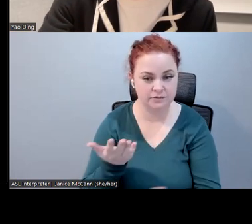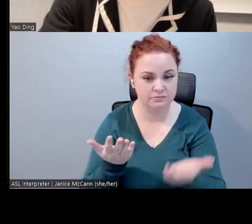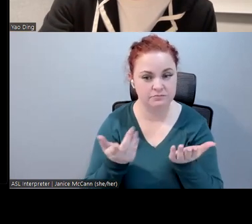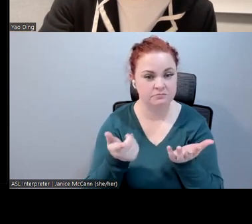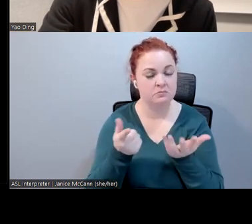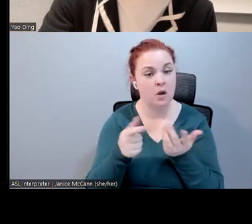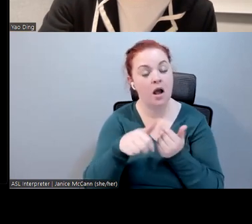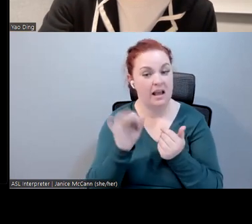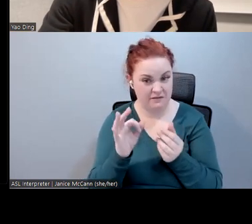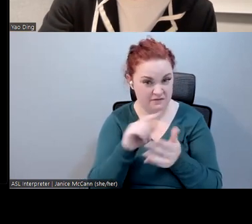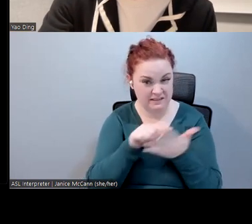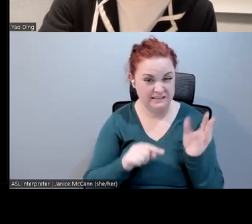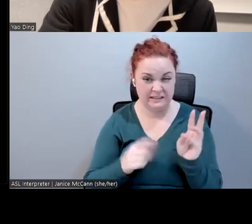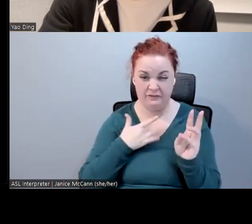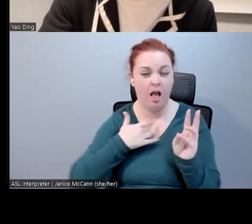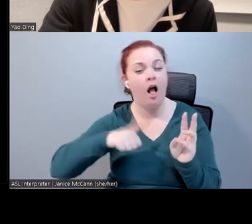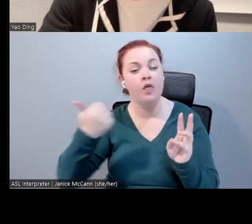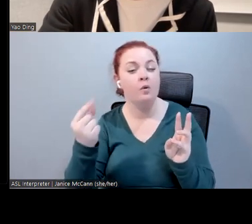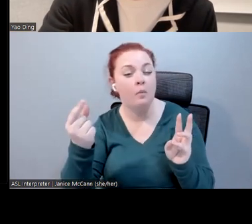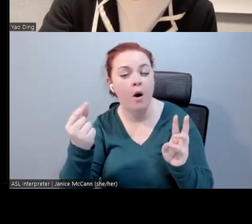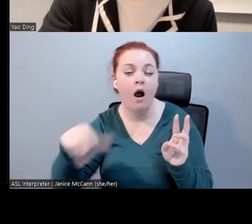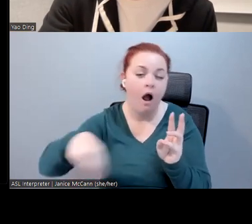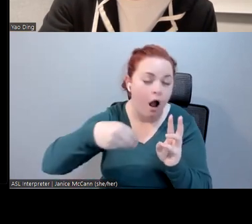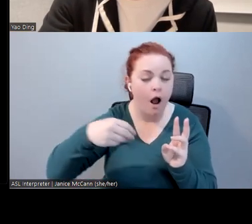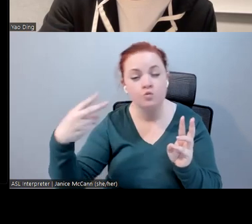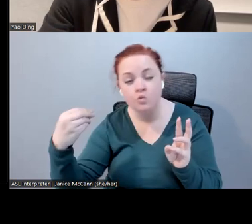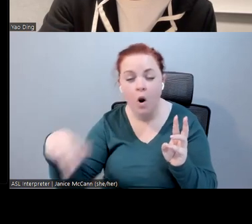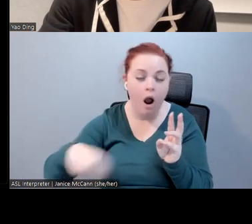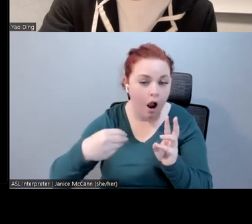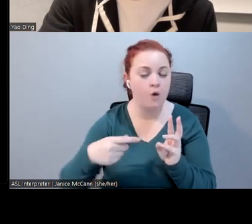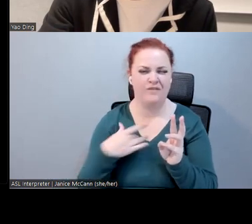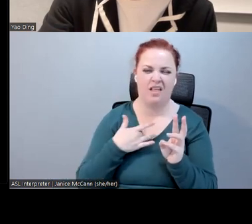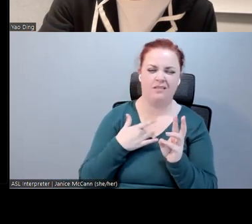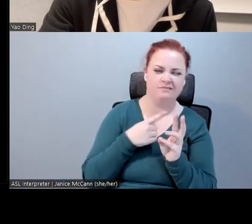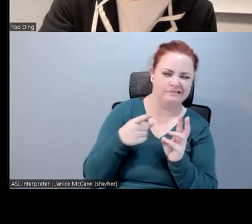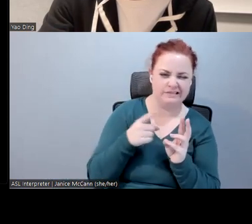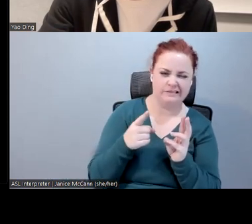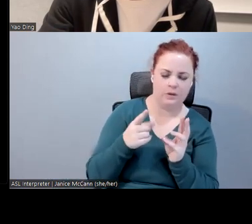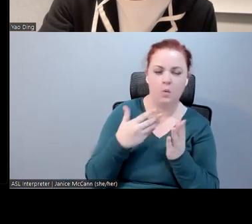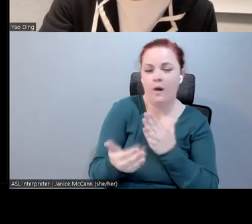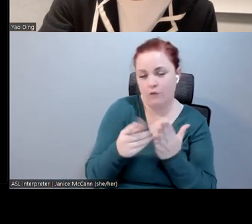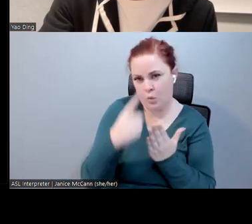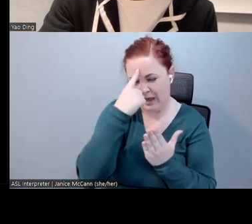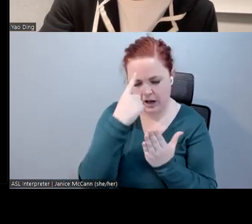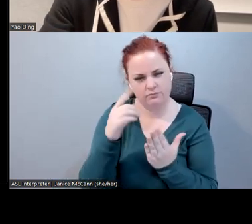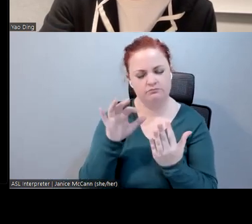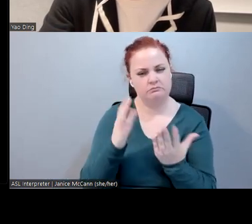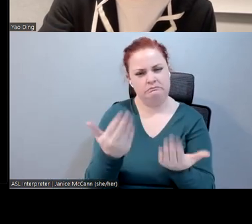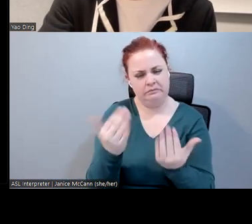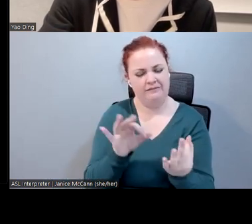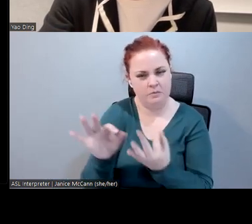here. Also I would like to hear deeper insights and discussions